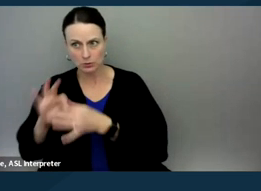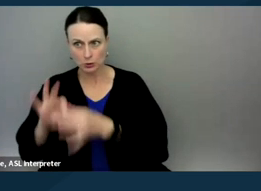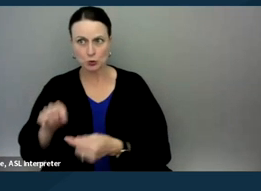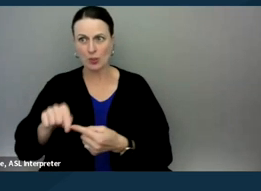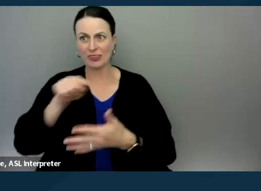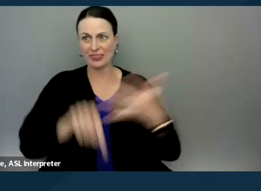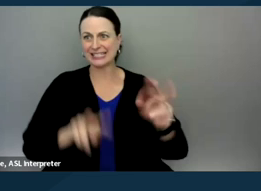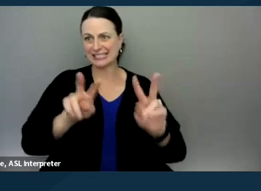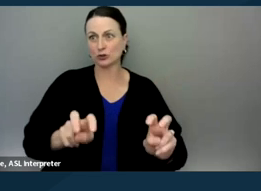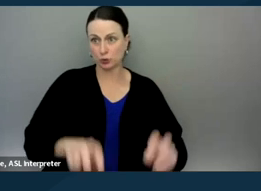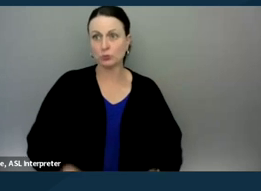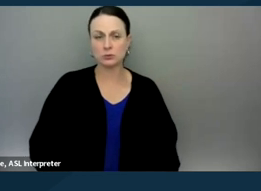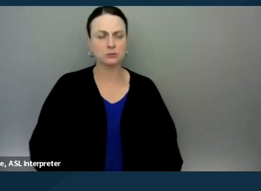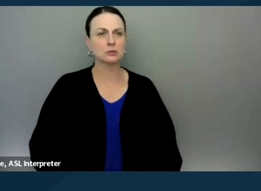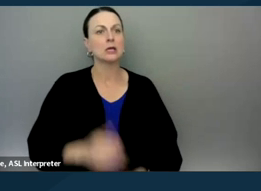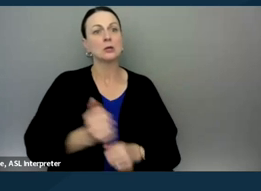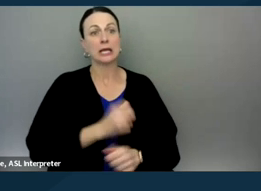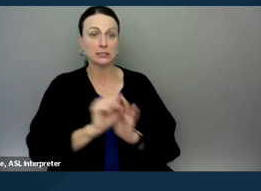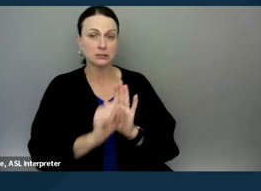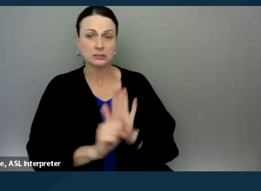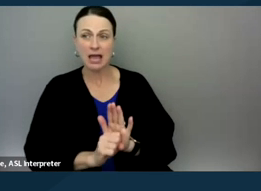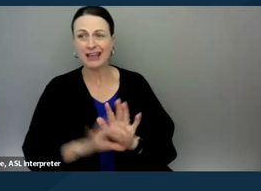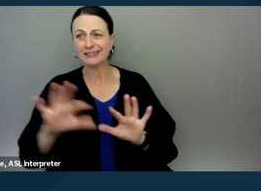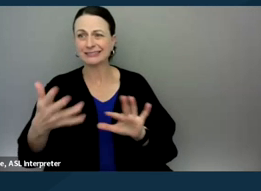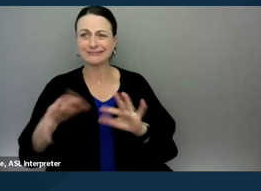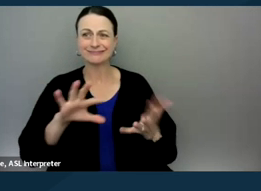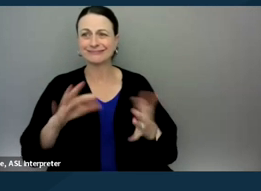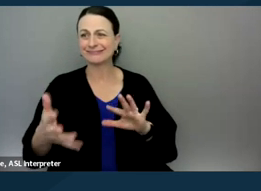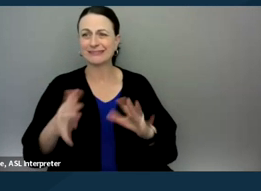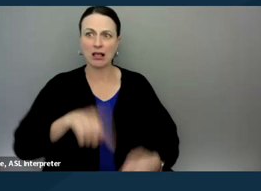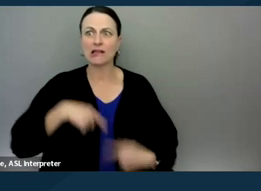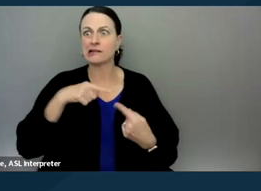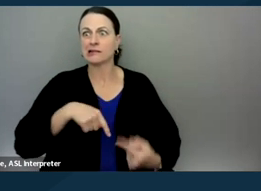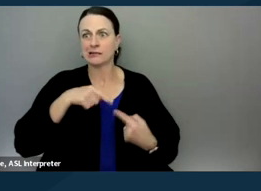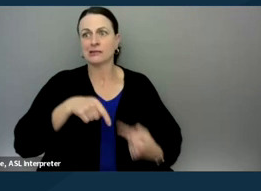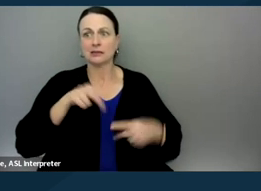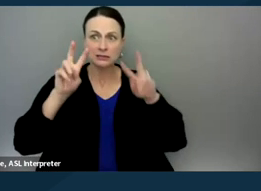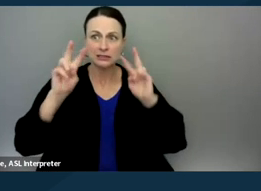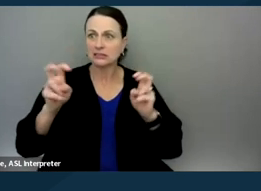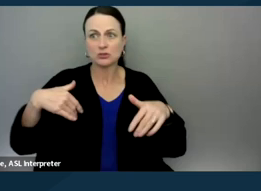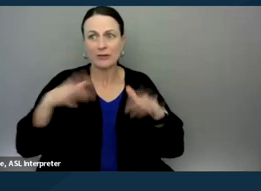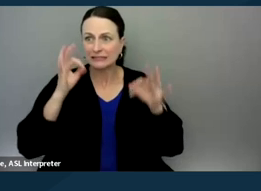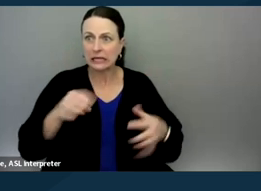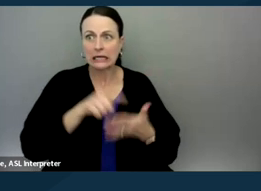And so each state is kind of grappling with this issue and there are different models that are arising